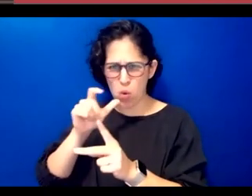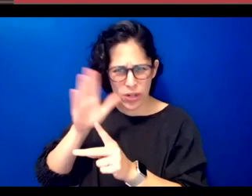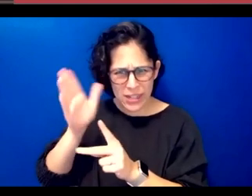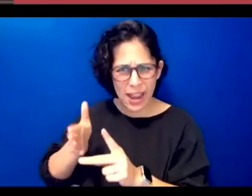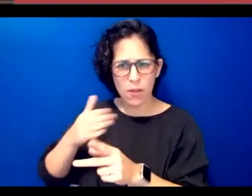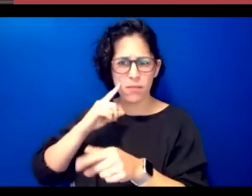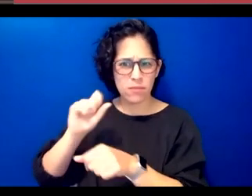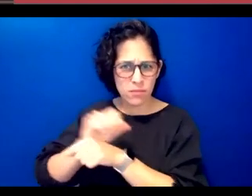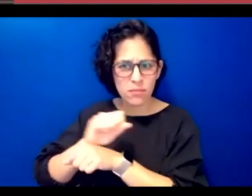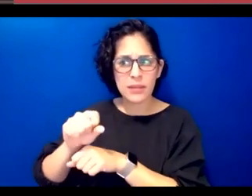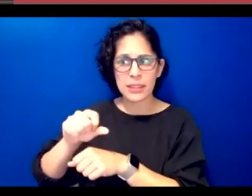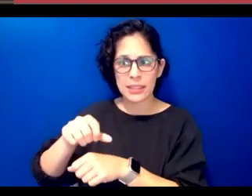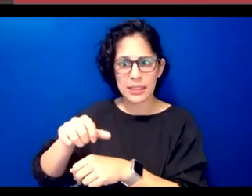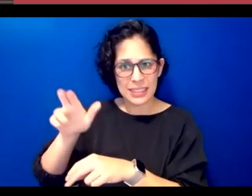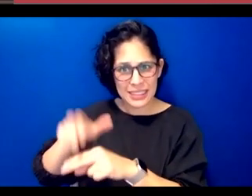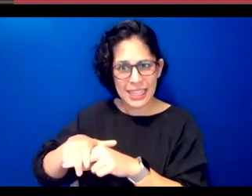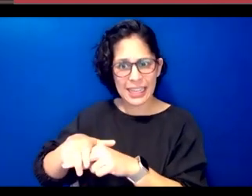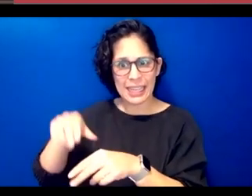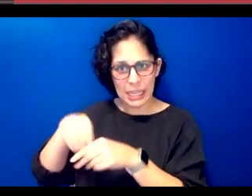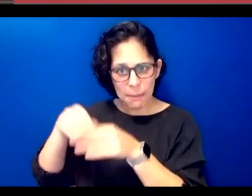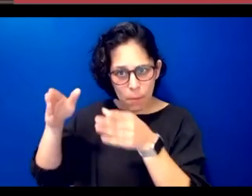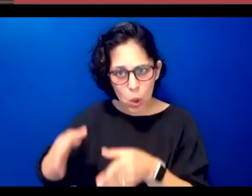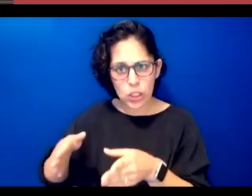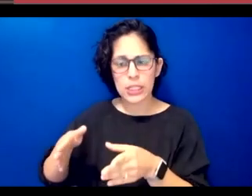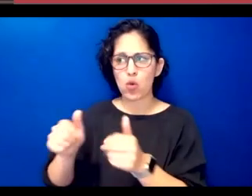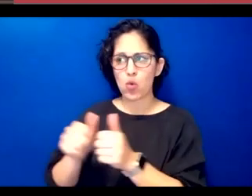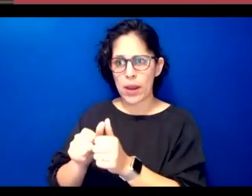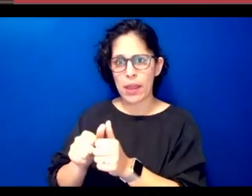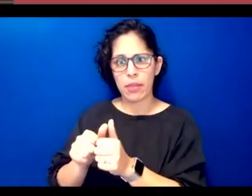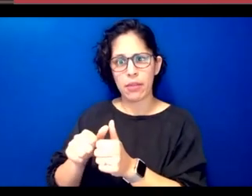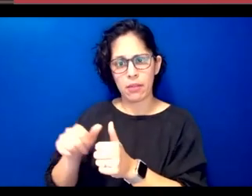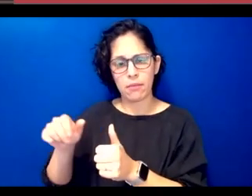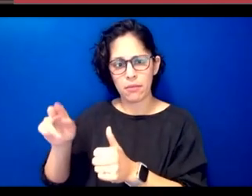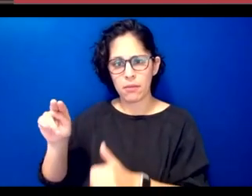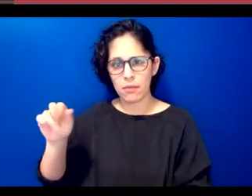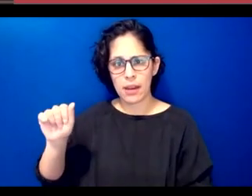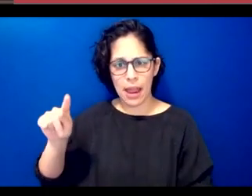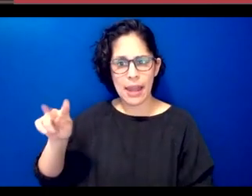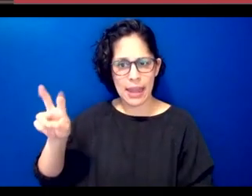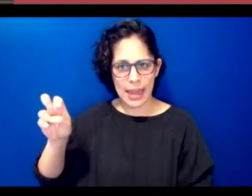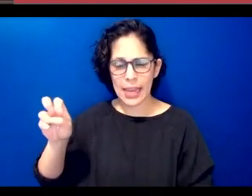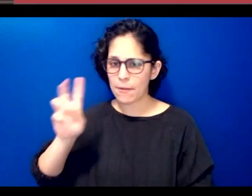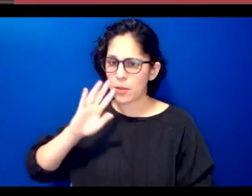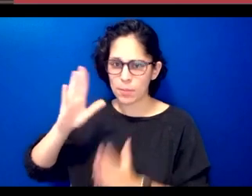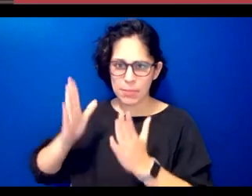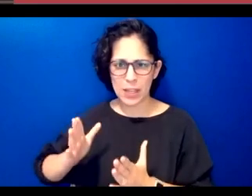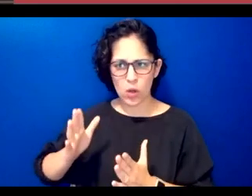person in the same room share space with the native speaker our mission for those people